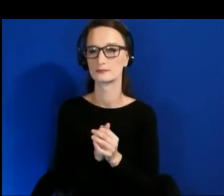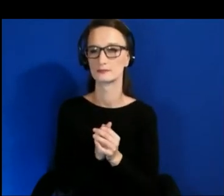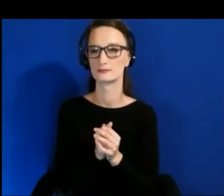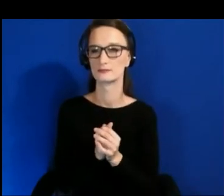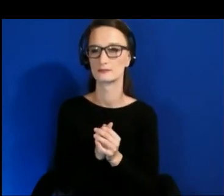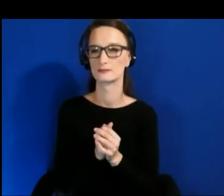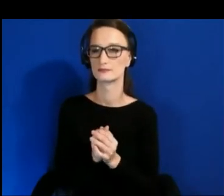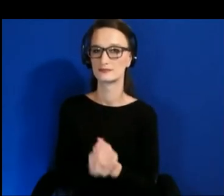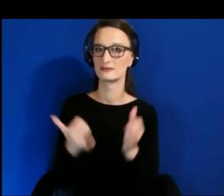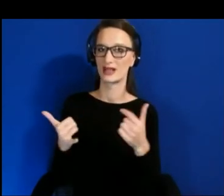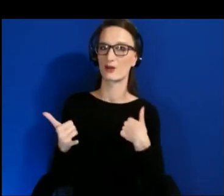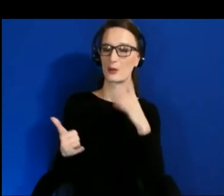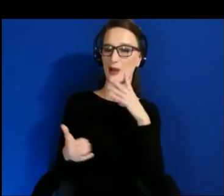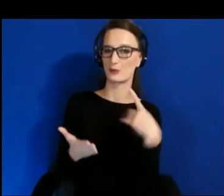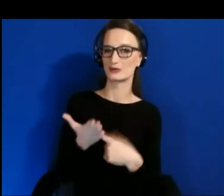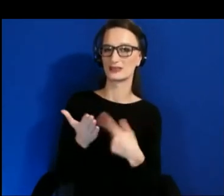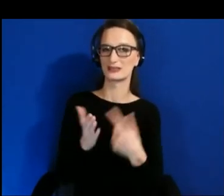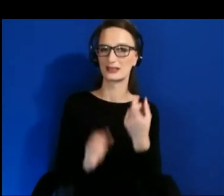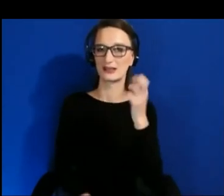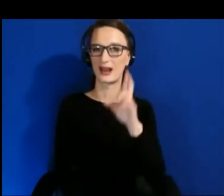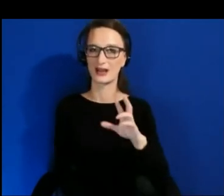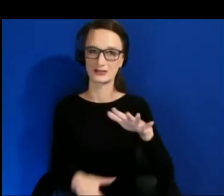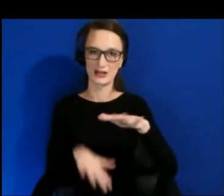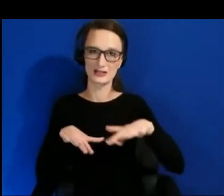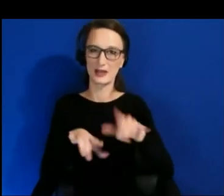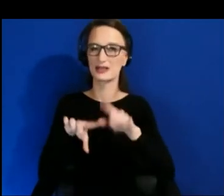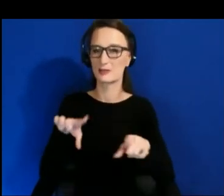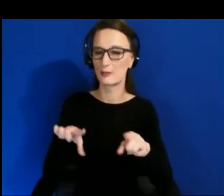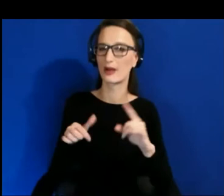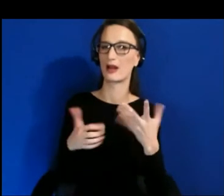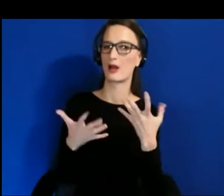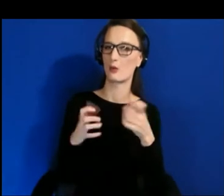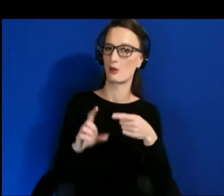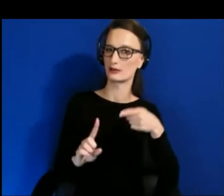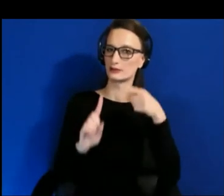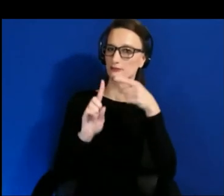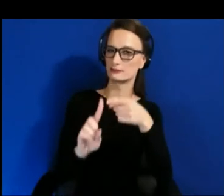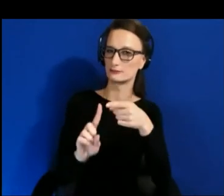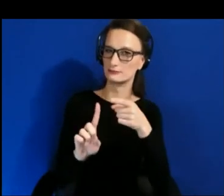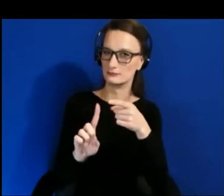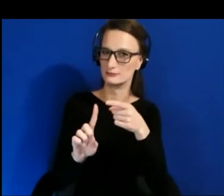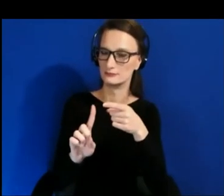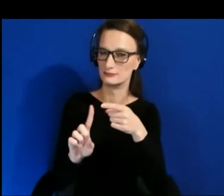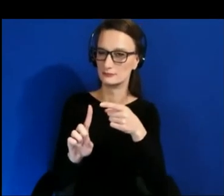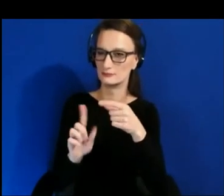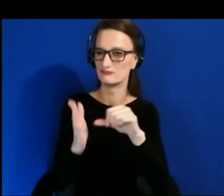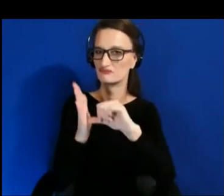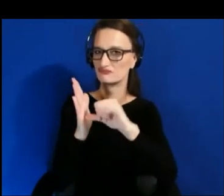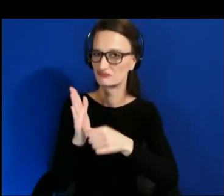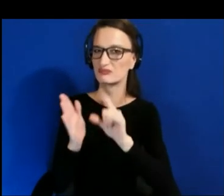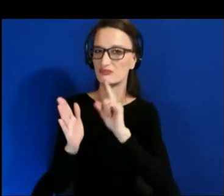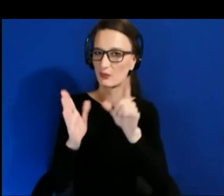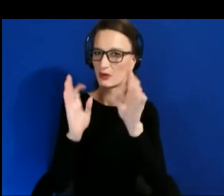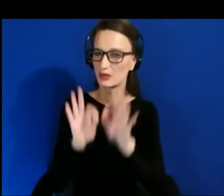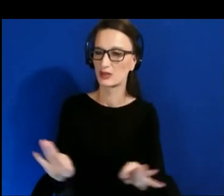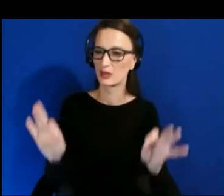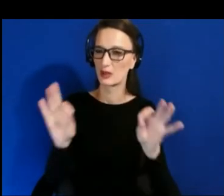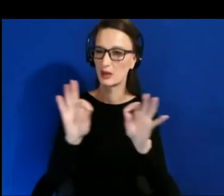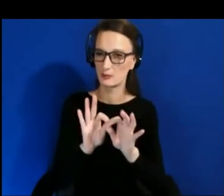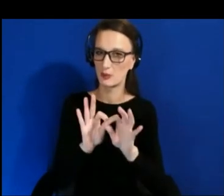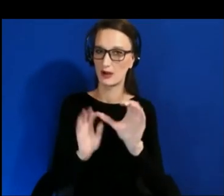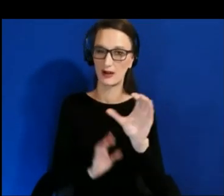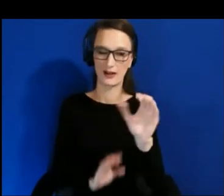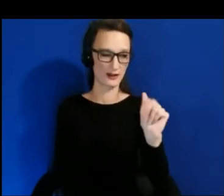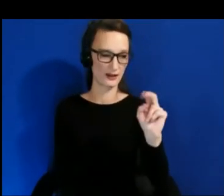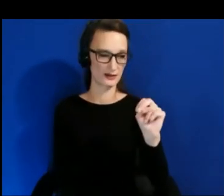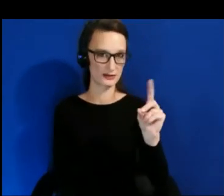I wanted to point out that it is very important what Andrew said about building accessibility testing